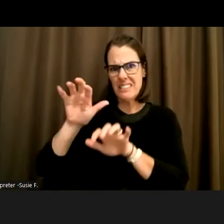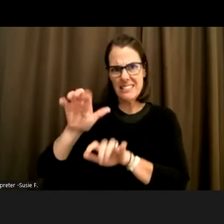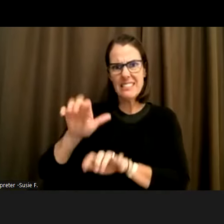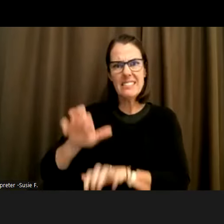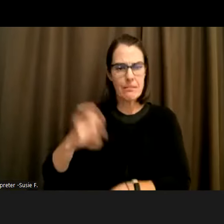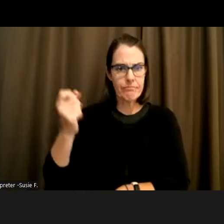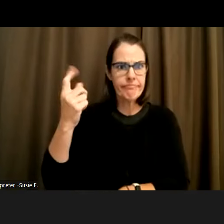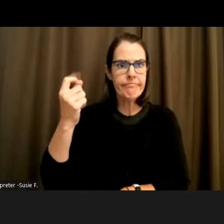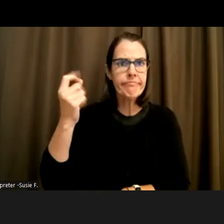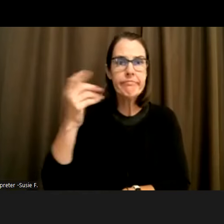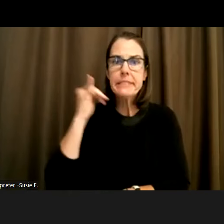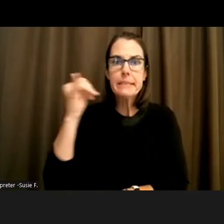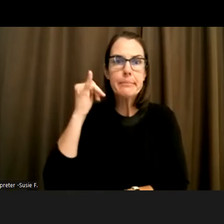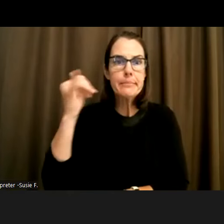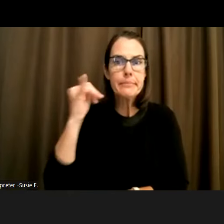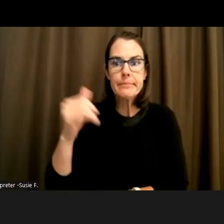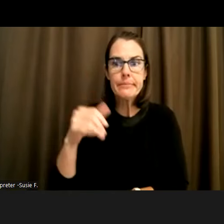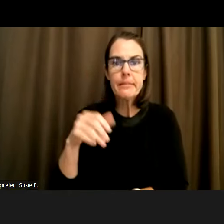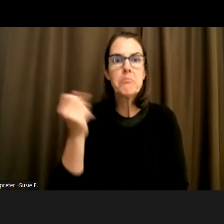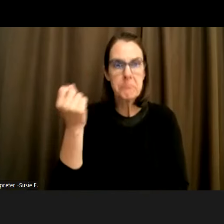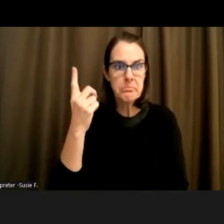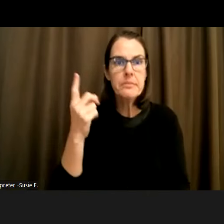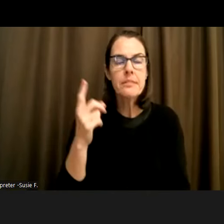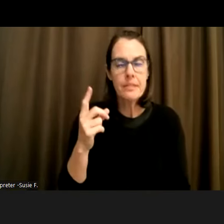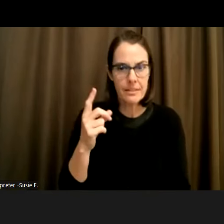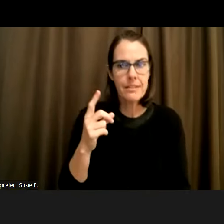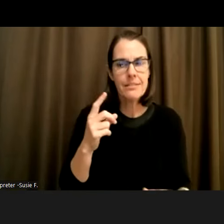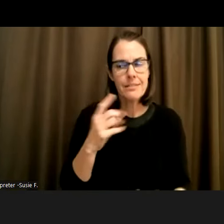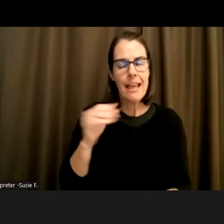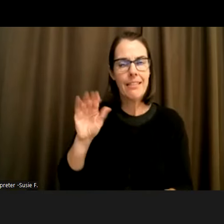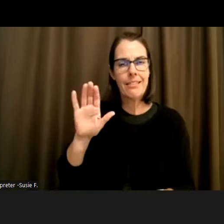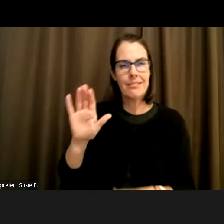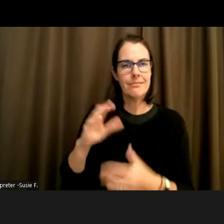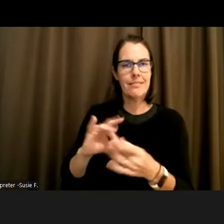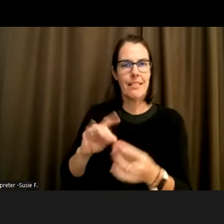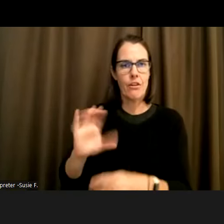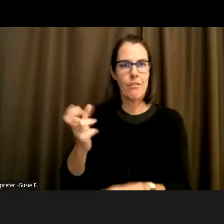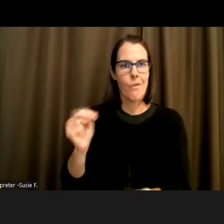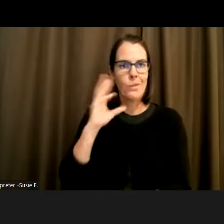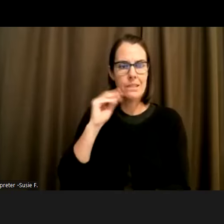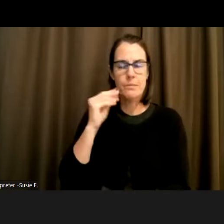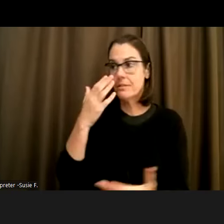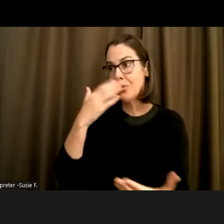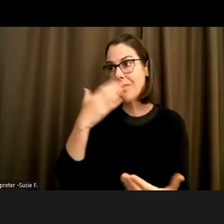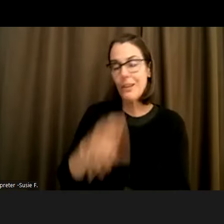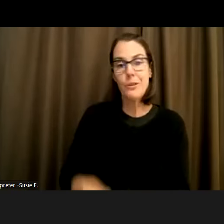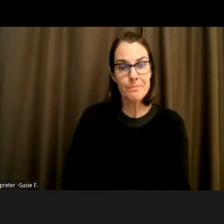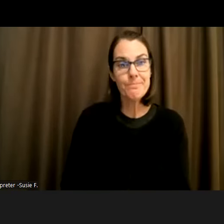or have similar situations and are sharing their own experiences. So thank you. I think that is.